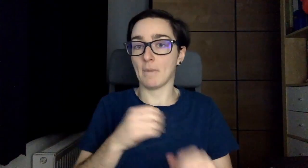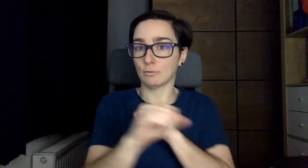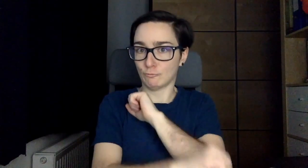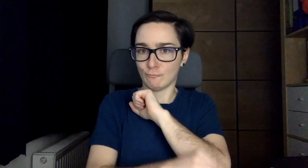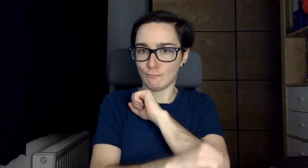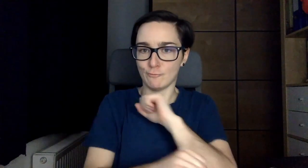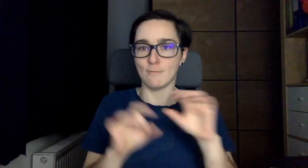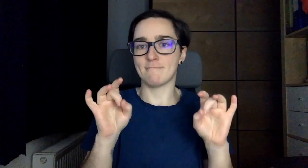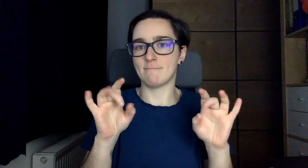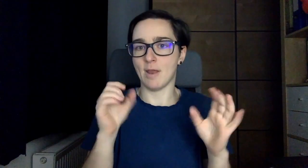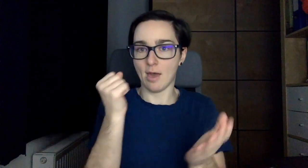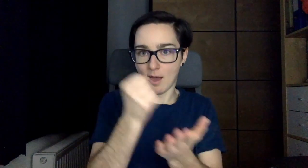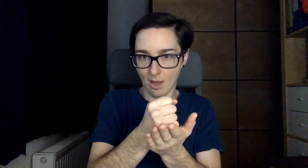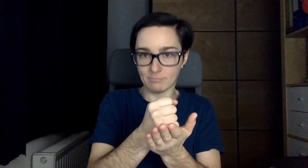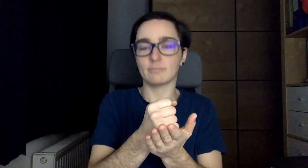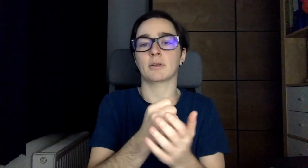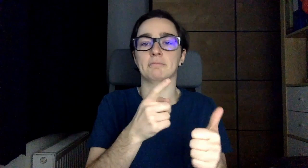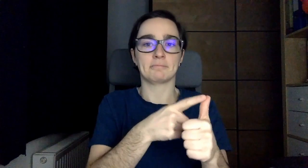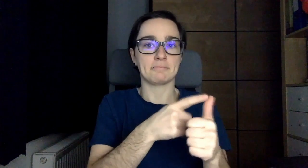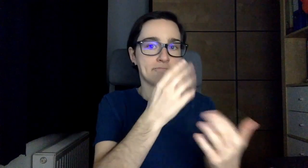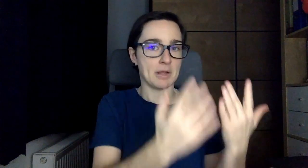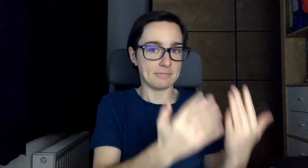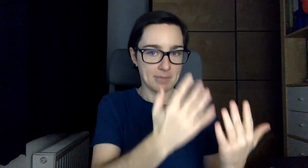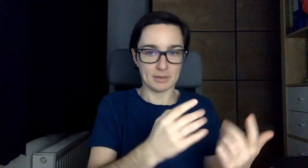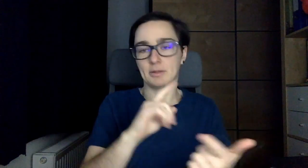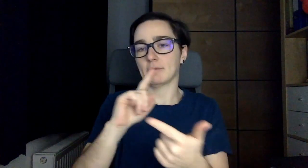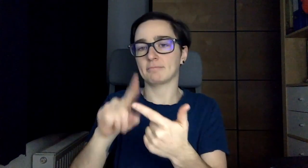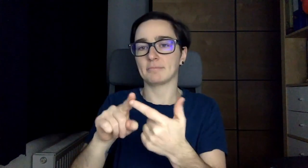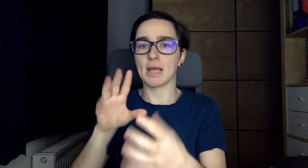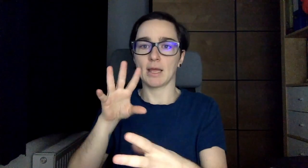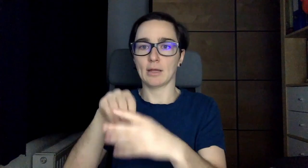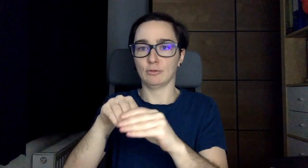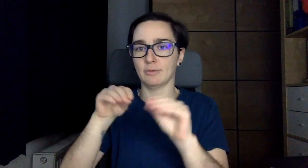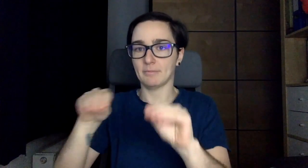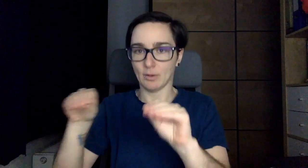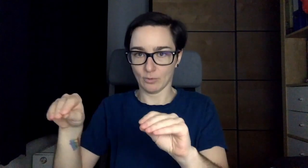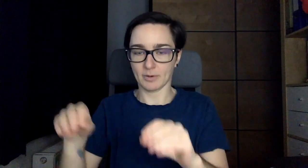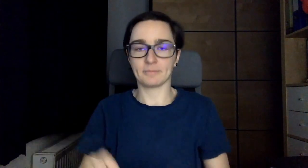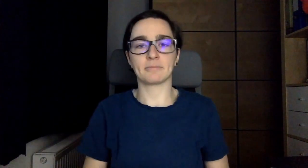I study to be a teacher in mathematics and inclusive pedagogy.